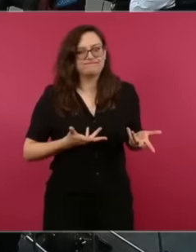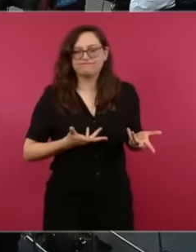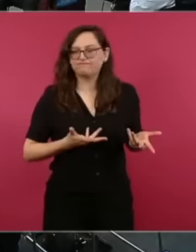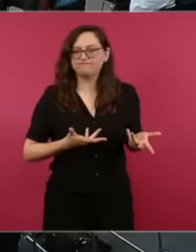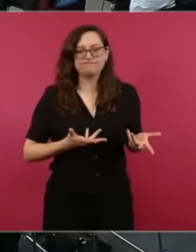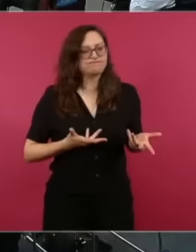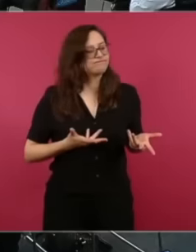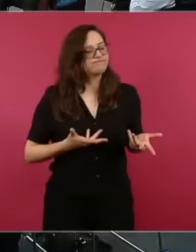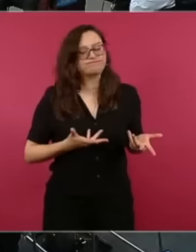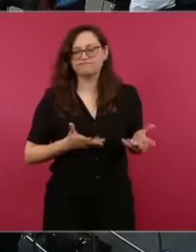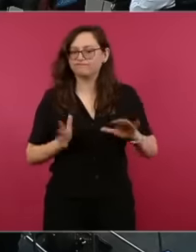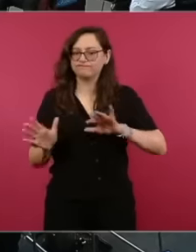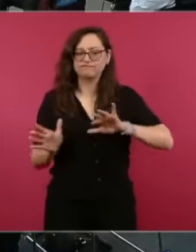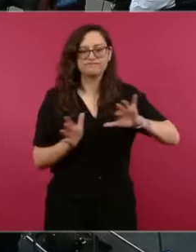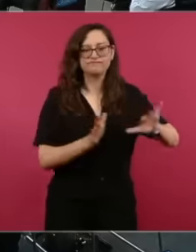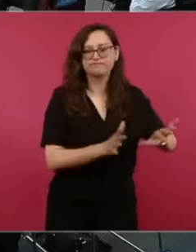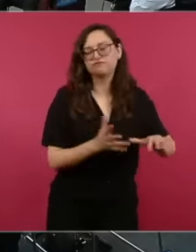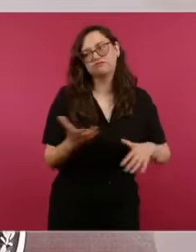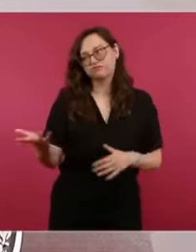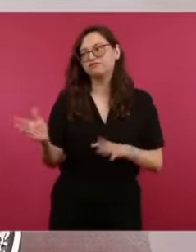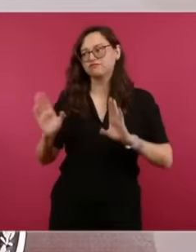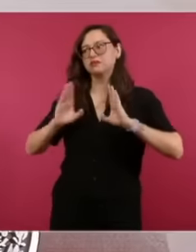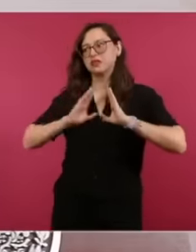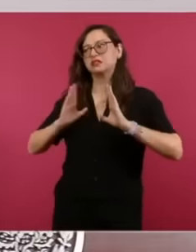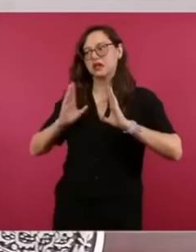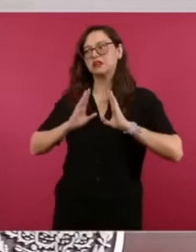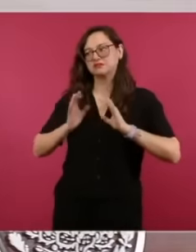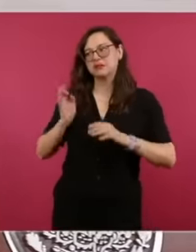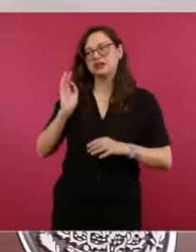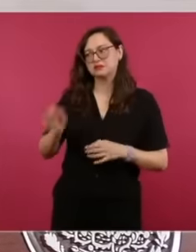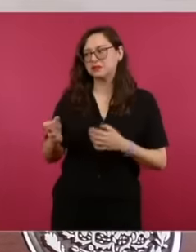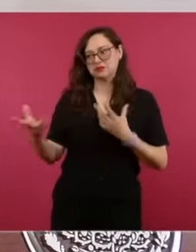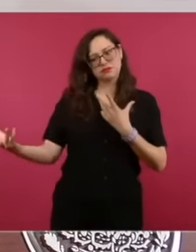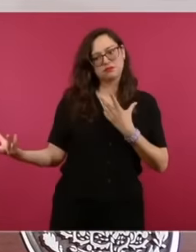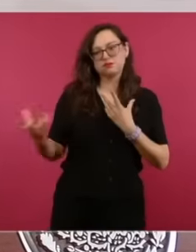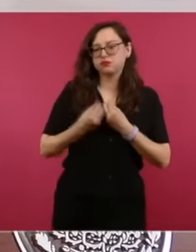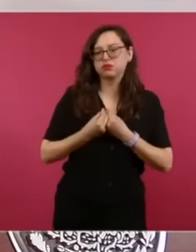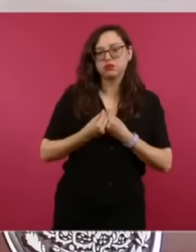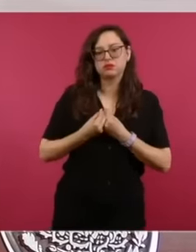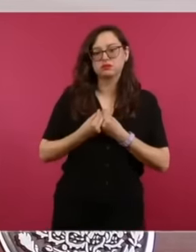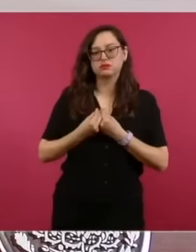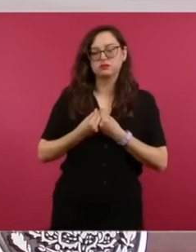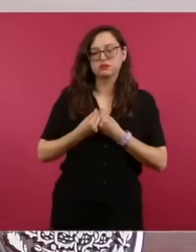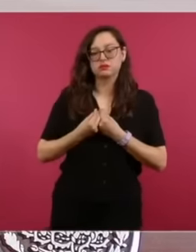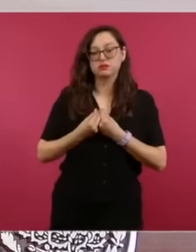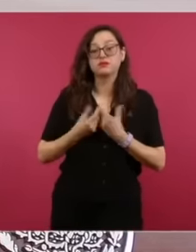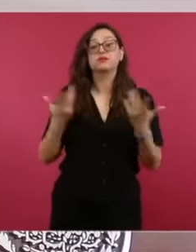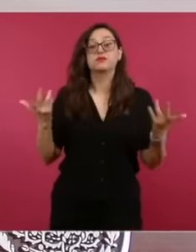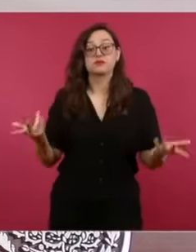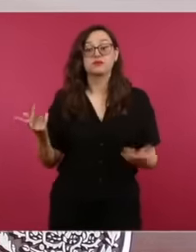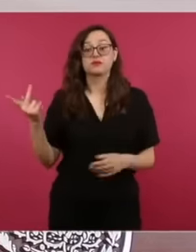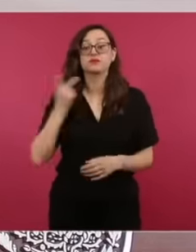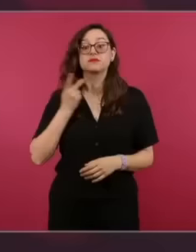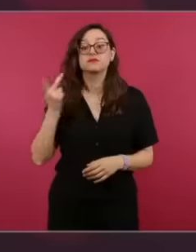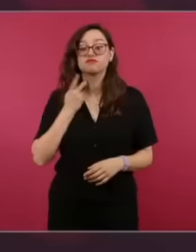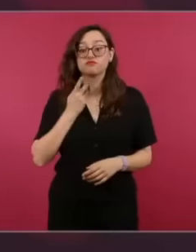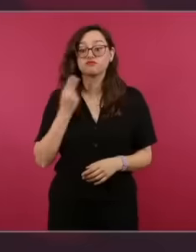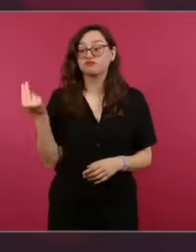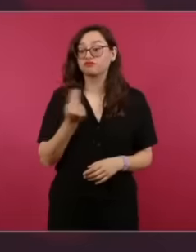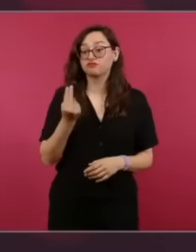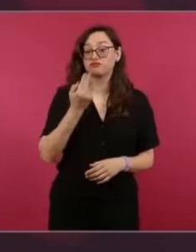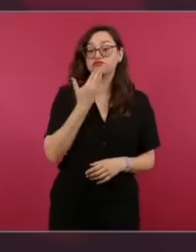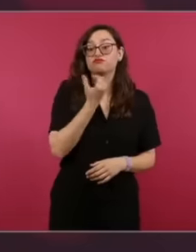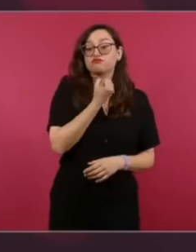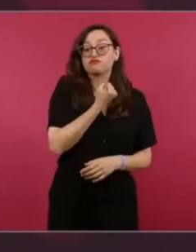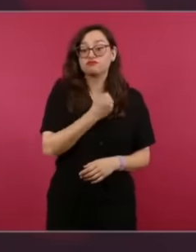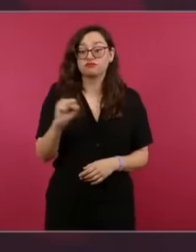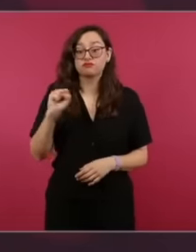is virtue and fortune virtue and luck luck has always helped me